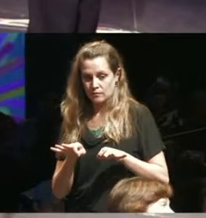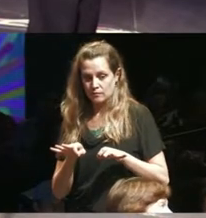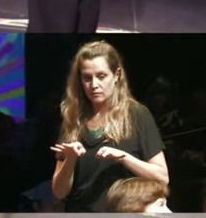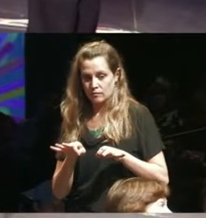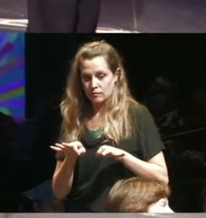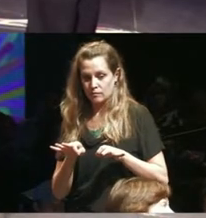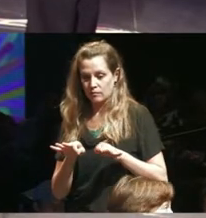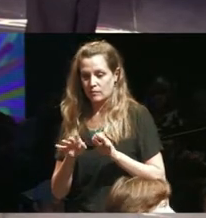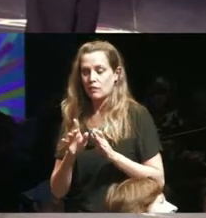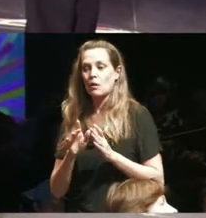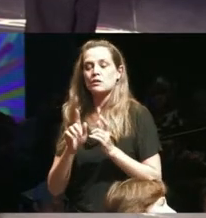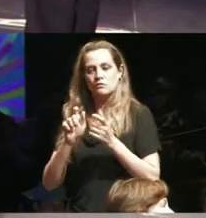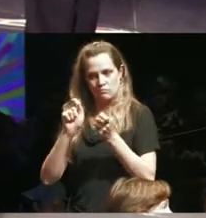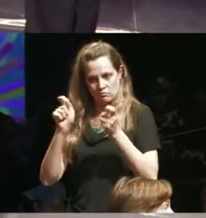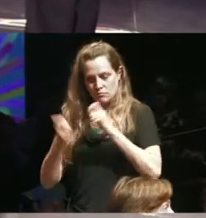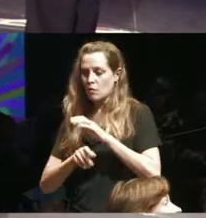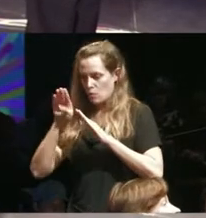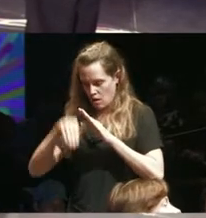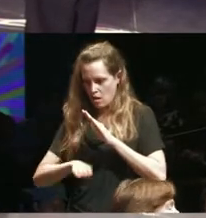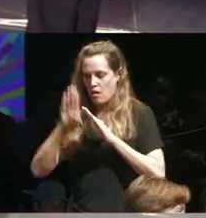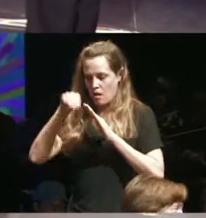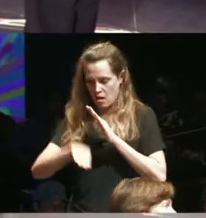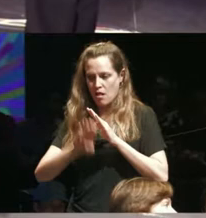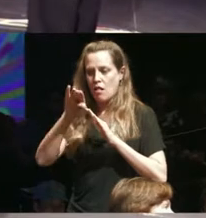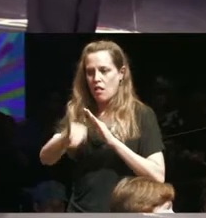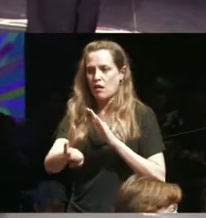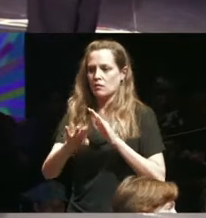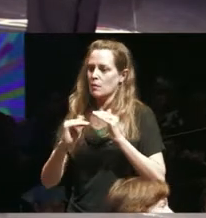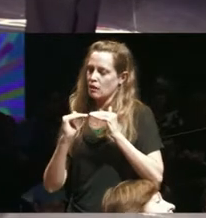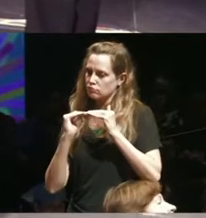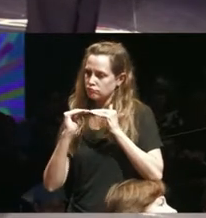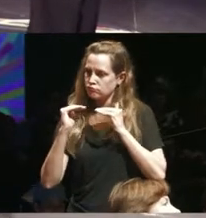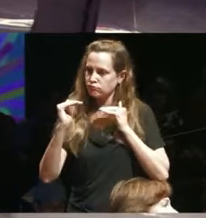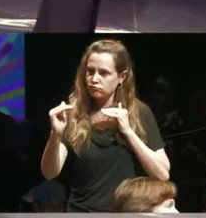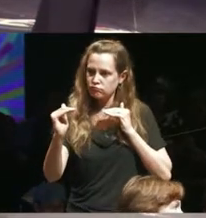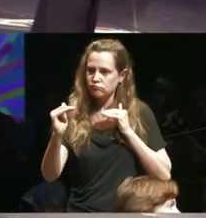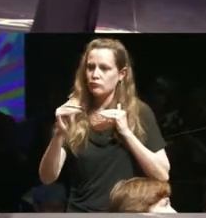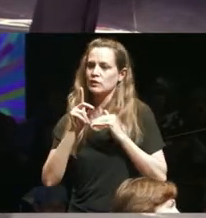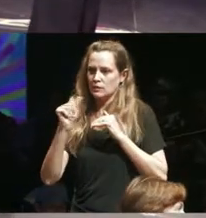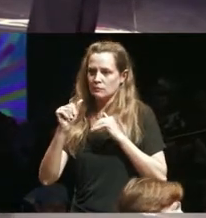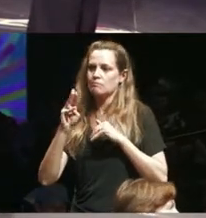precarity into a place of permanence and and that's a move that we're making here